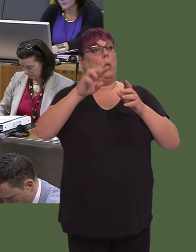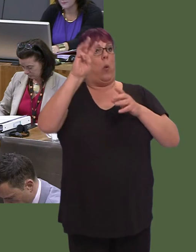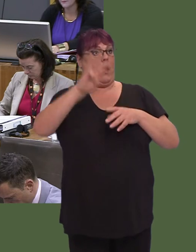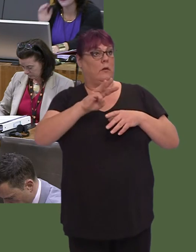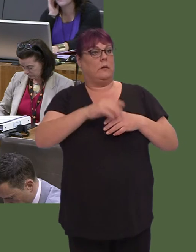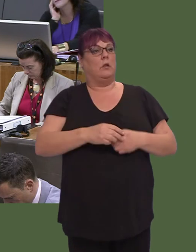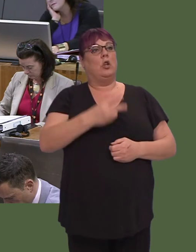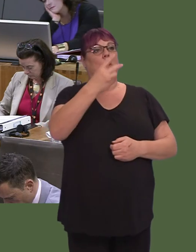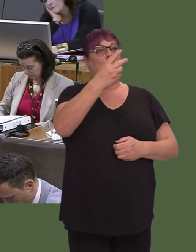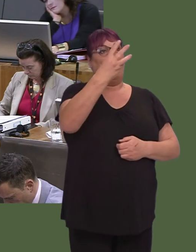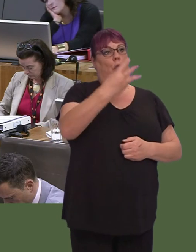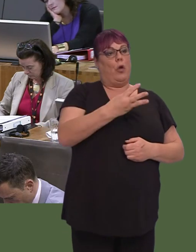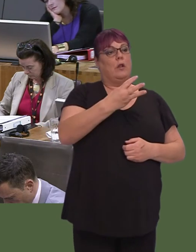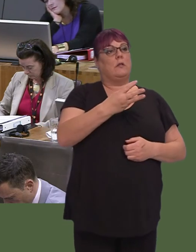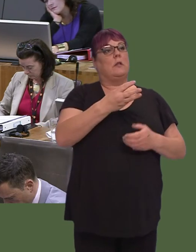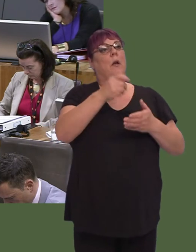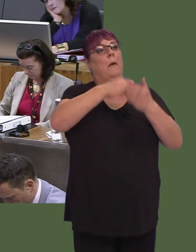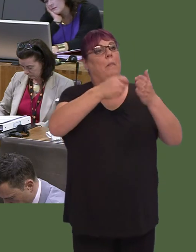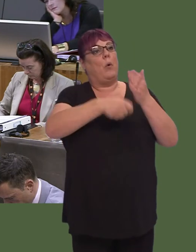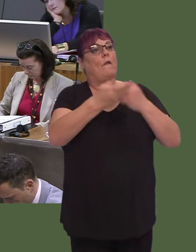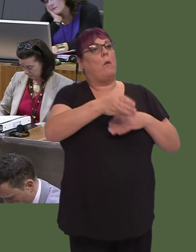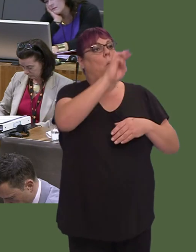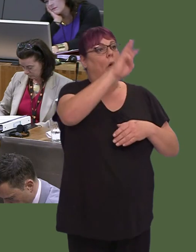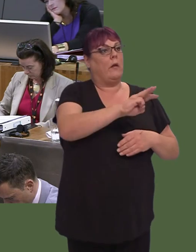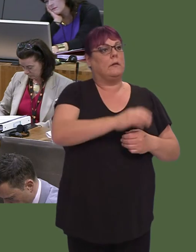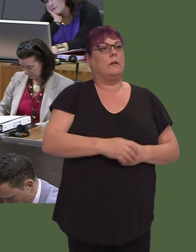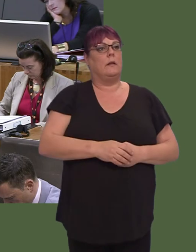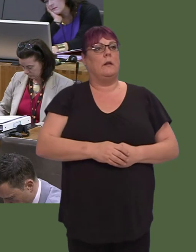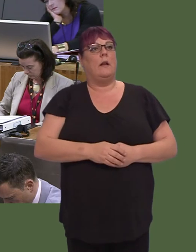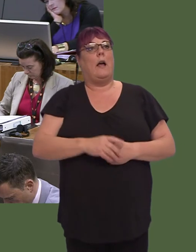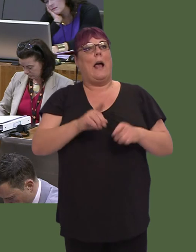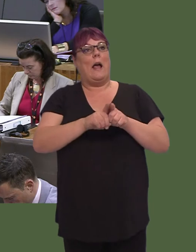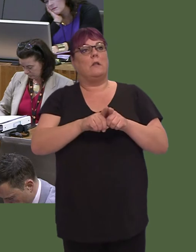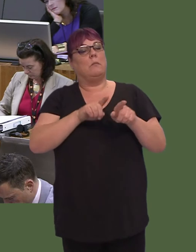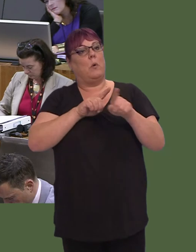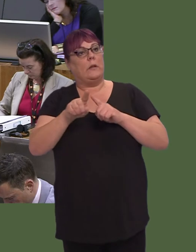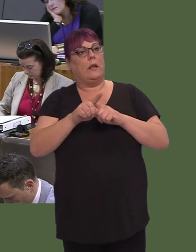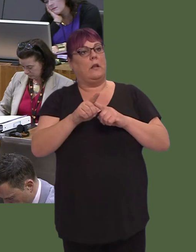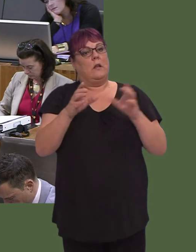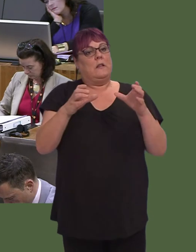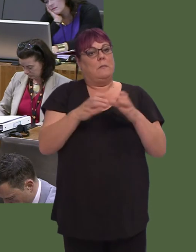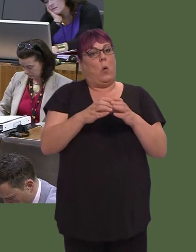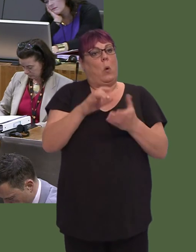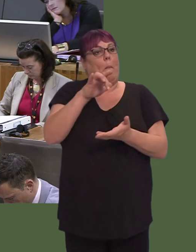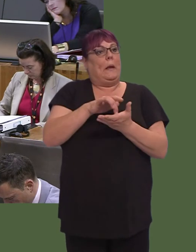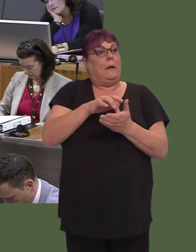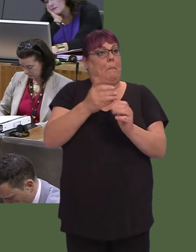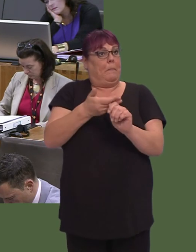been to Welsh suppliers and 75 per cent of these have been to Welsh small and medium-sized enterprises. I know the Member asked about the National Procurement Service, I can say that the proportion